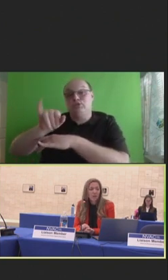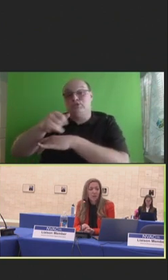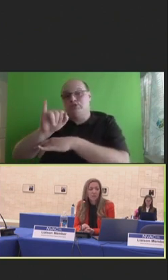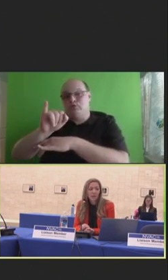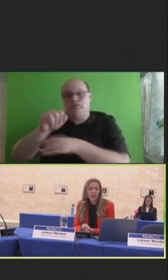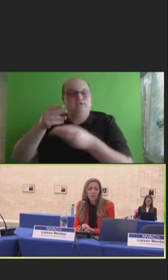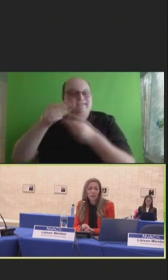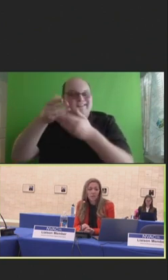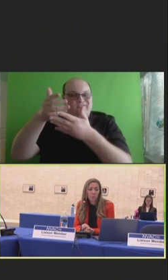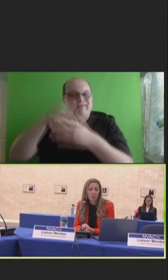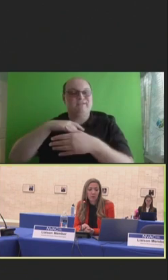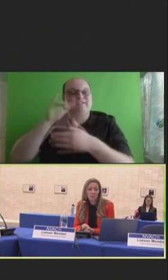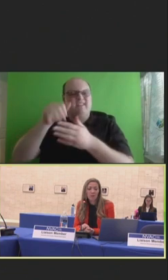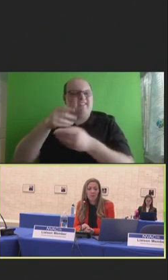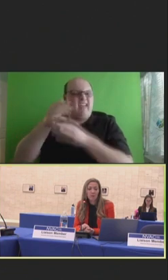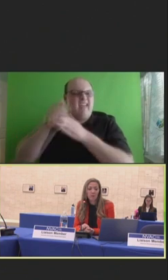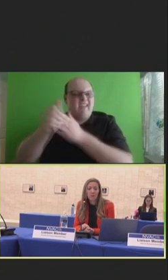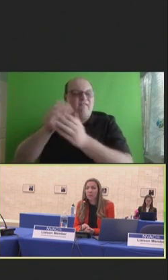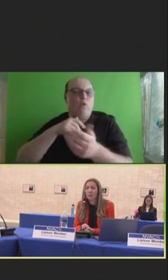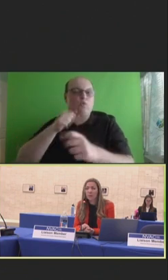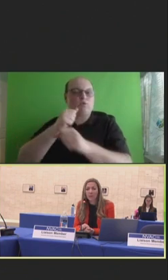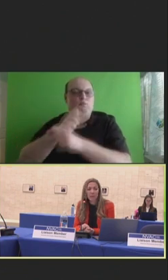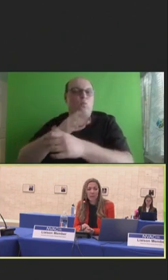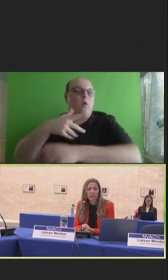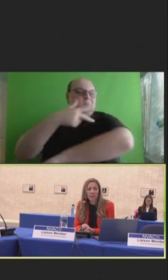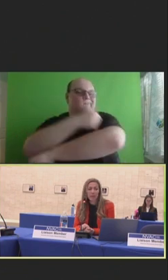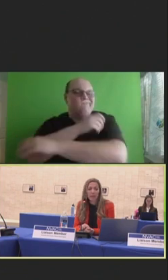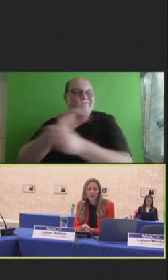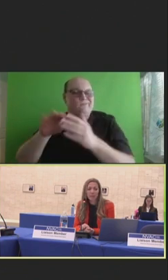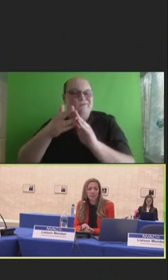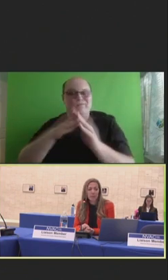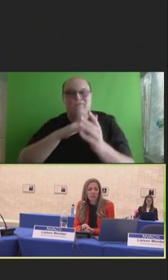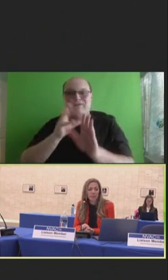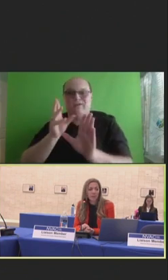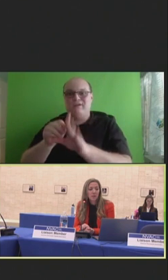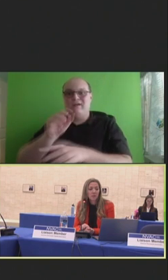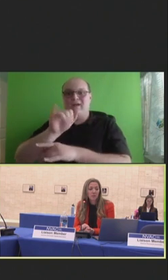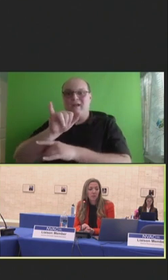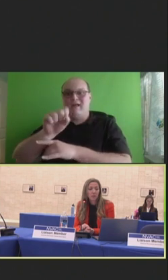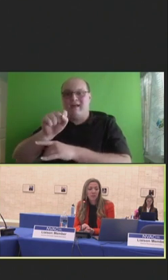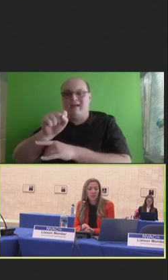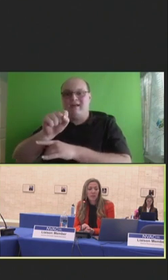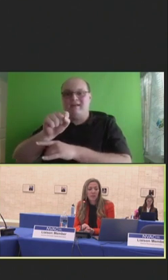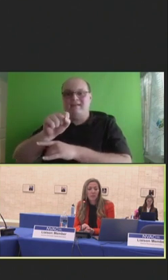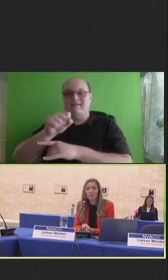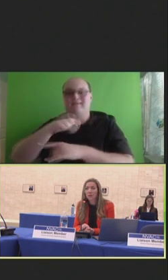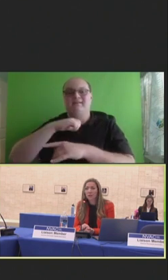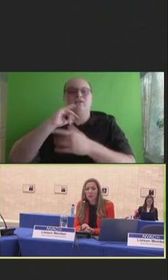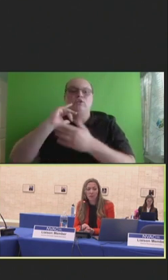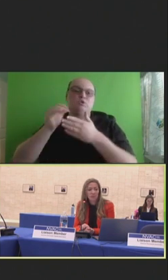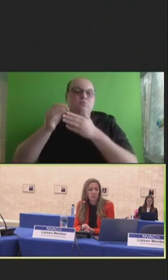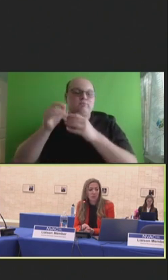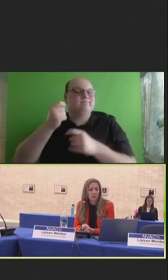And this guidance will support the immunization community in leveraging IIS data to further understand and address health disparities.